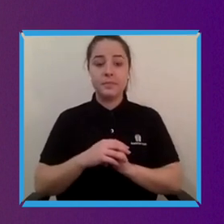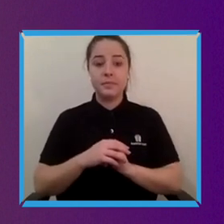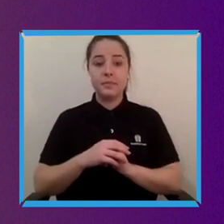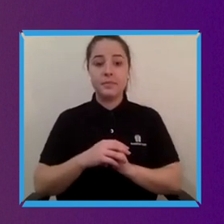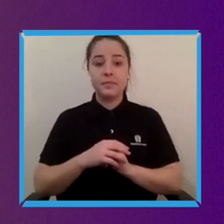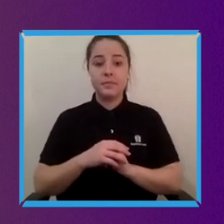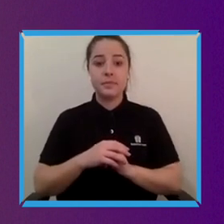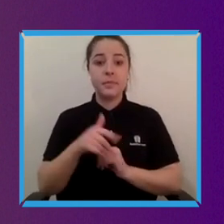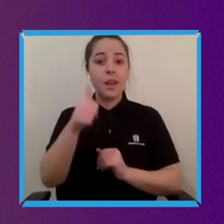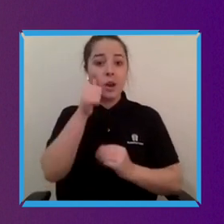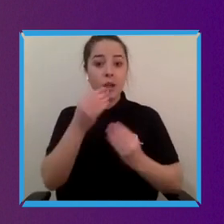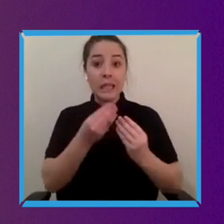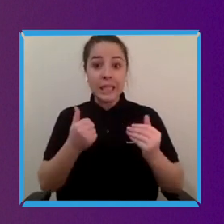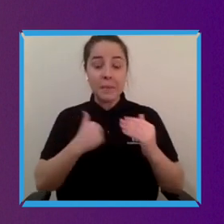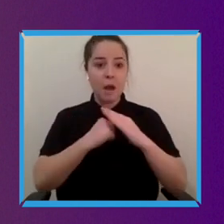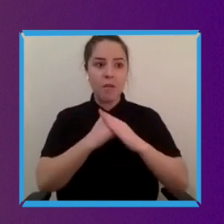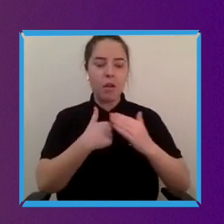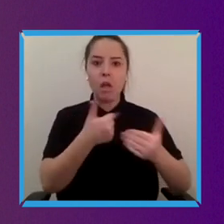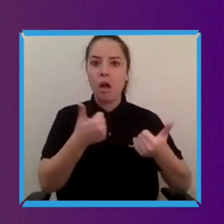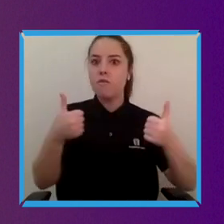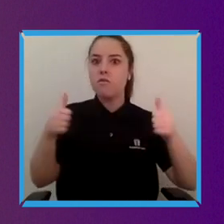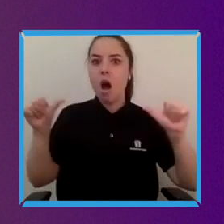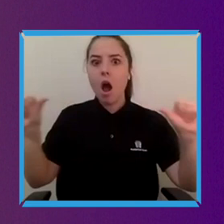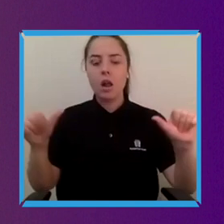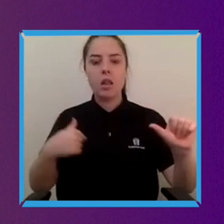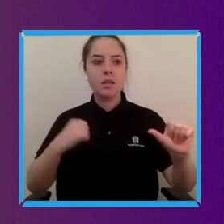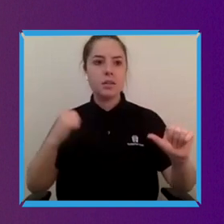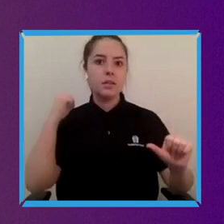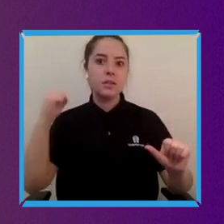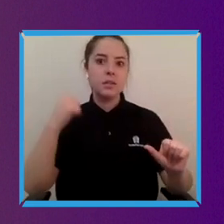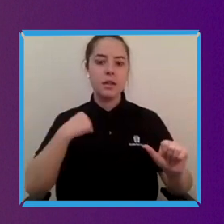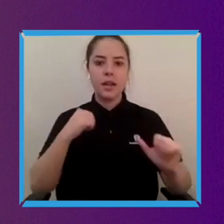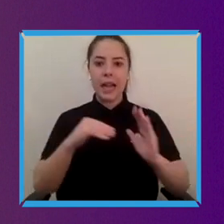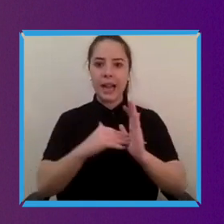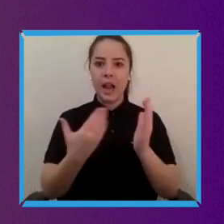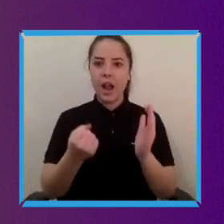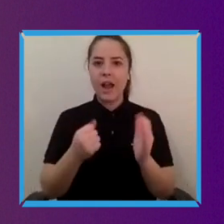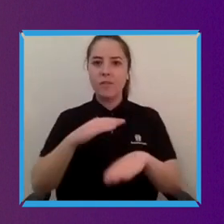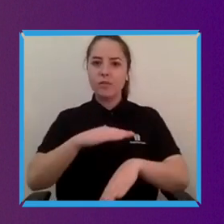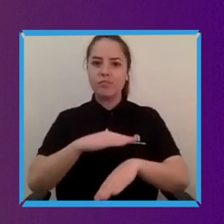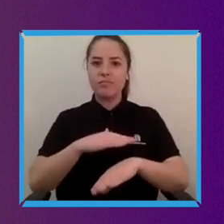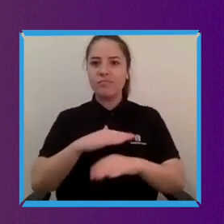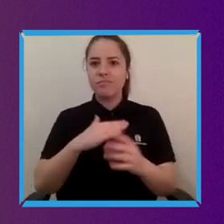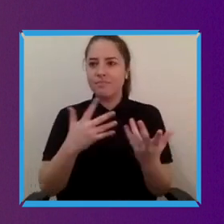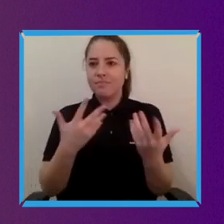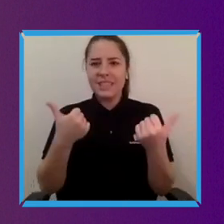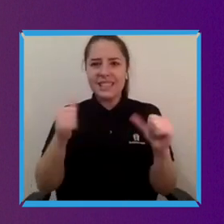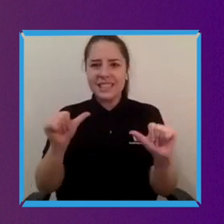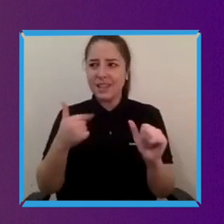finally like we're we're seeing the opportunity to to work in the way that we've been trying to petition for for many many